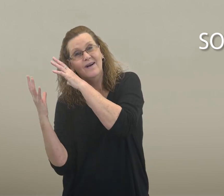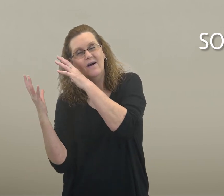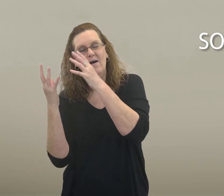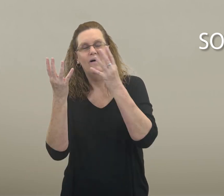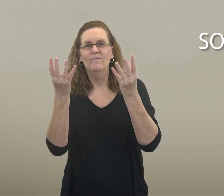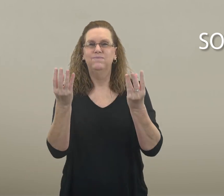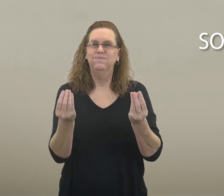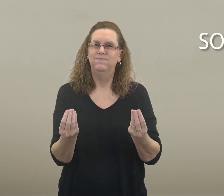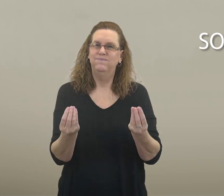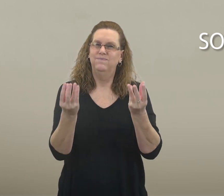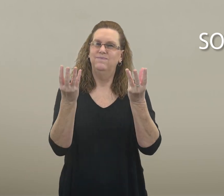The pillow is soft.